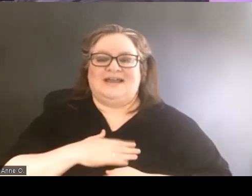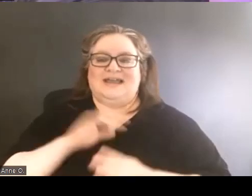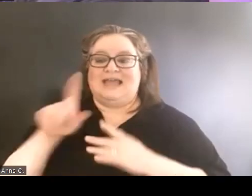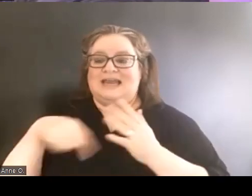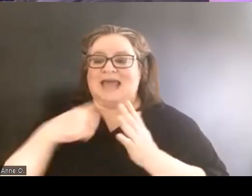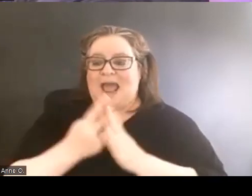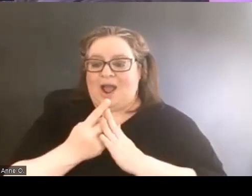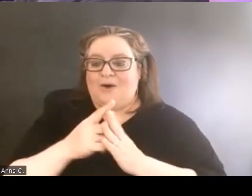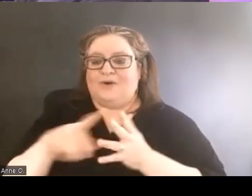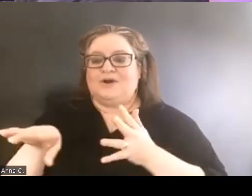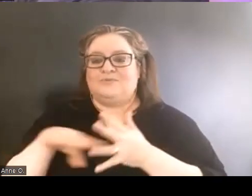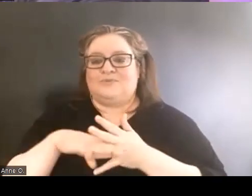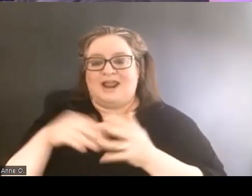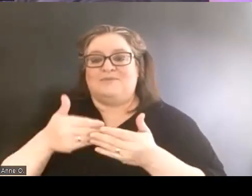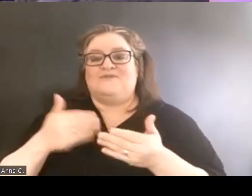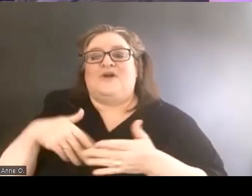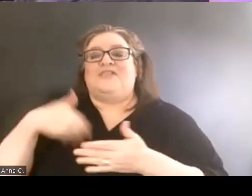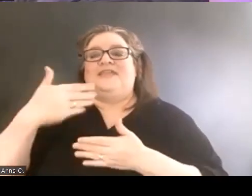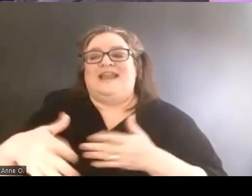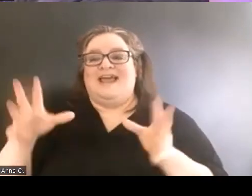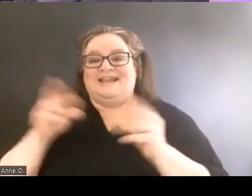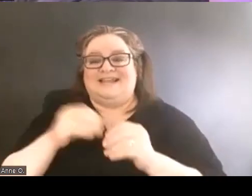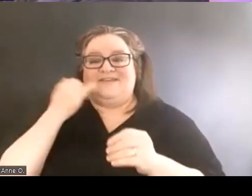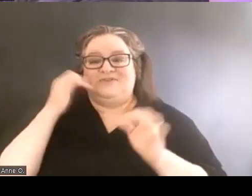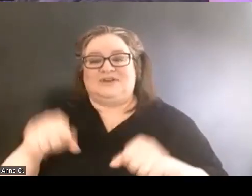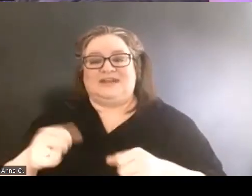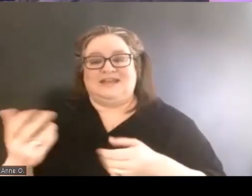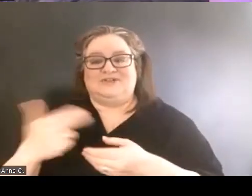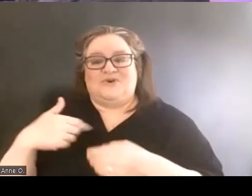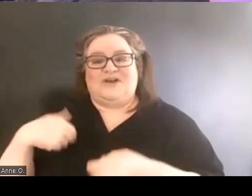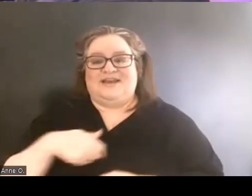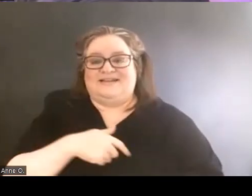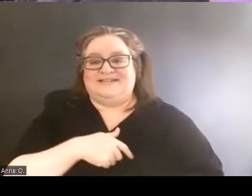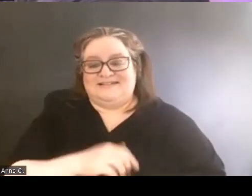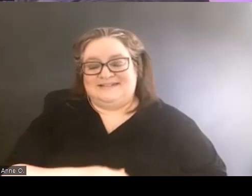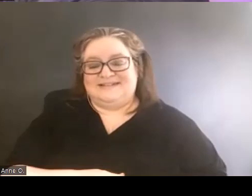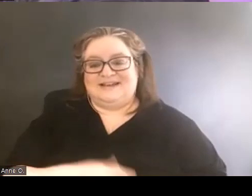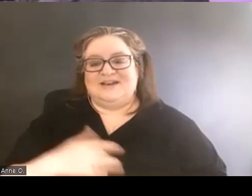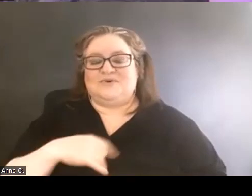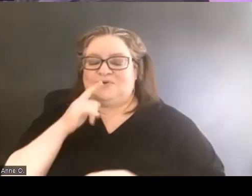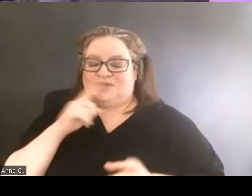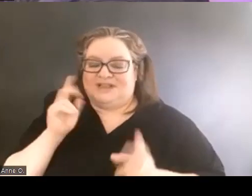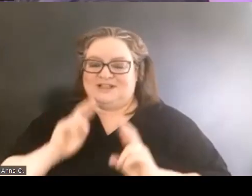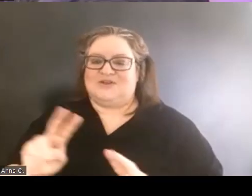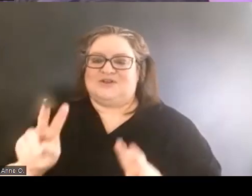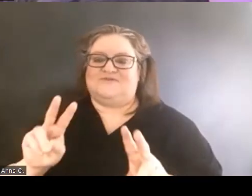before the next session if you're able to join us. We're really looking forward to wrapping up